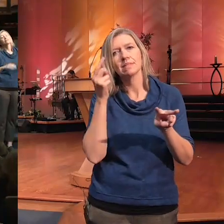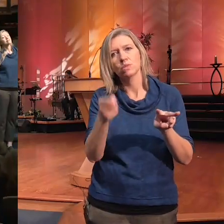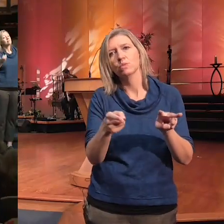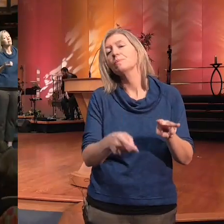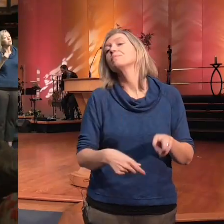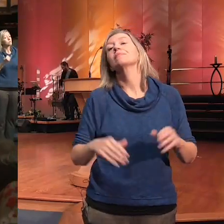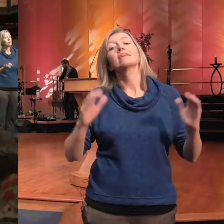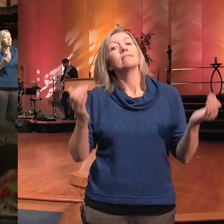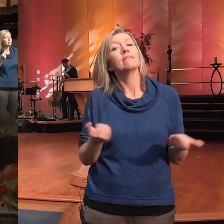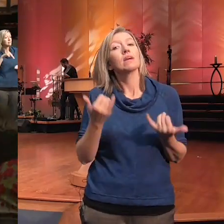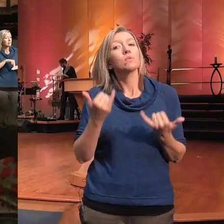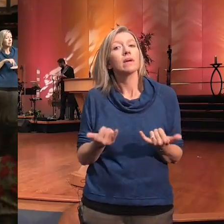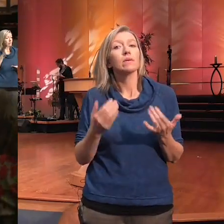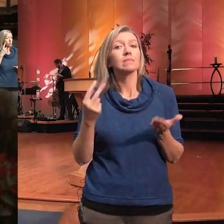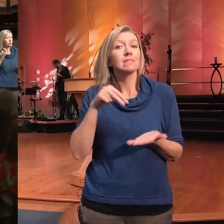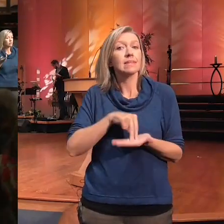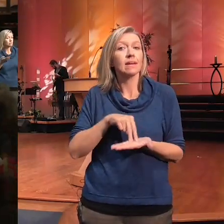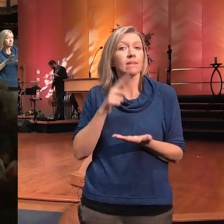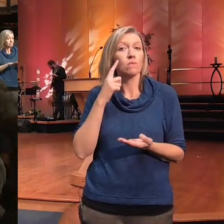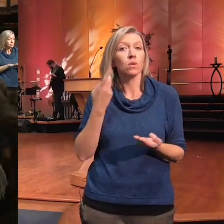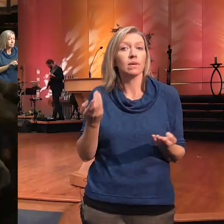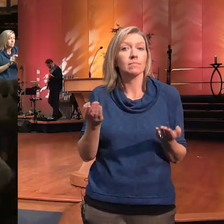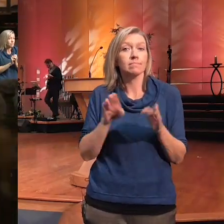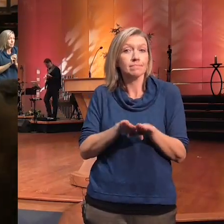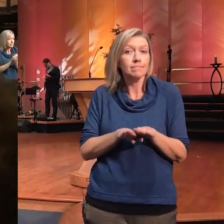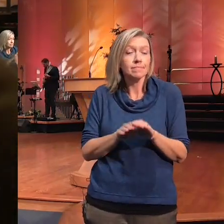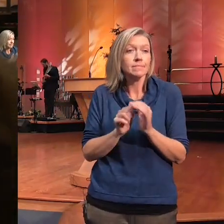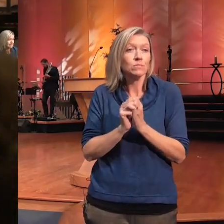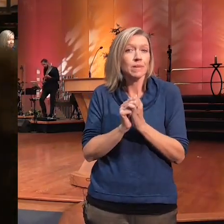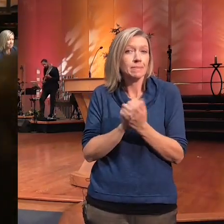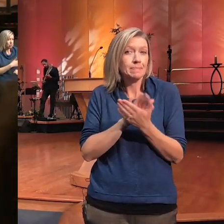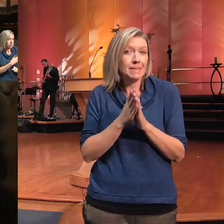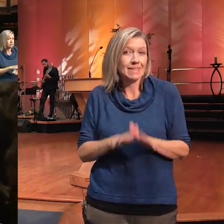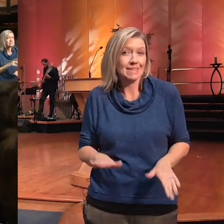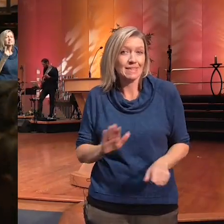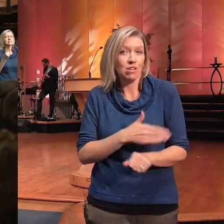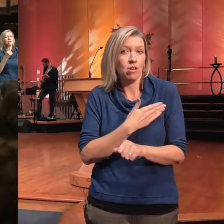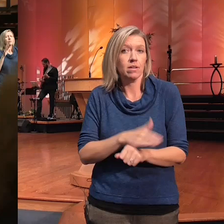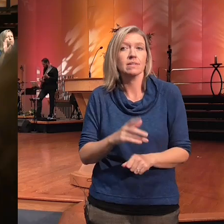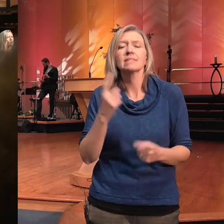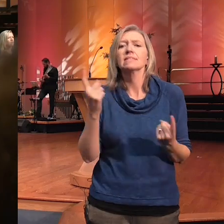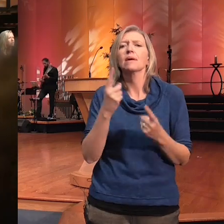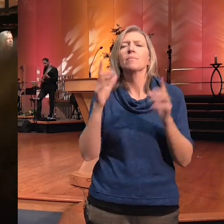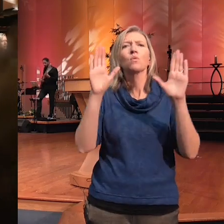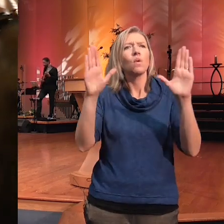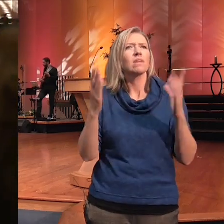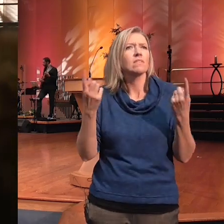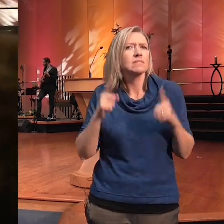peace song please repeat after me something wonderful is happening through me right now